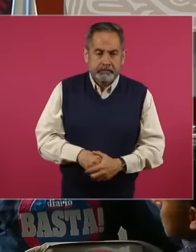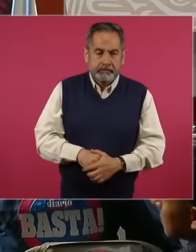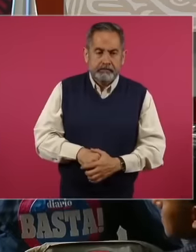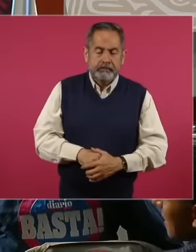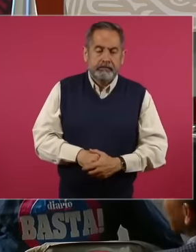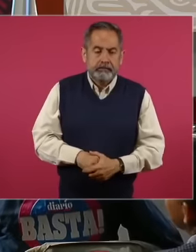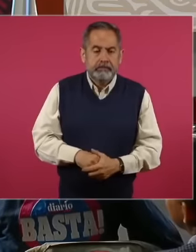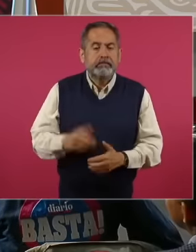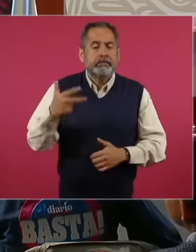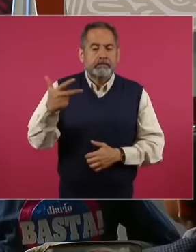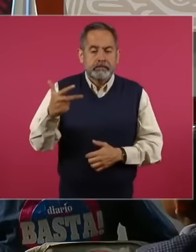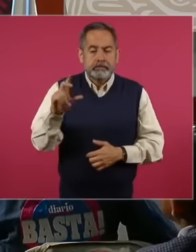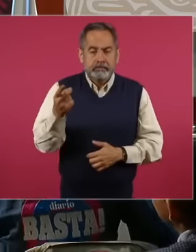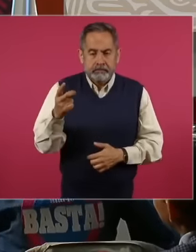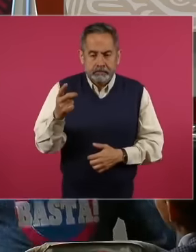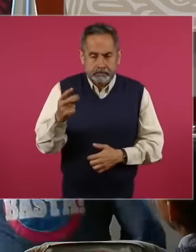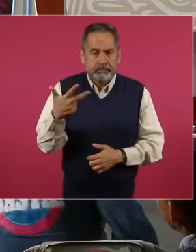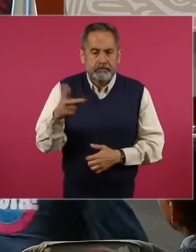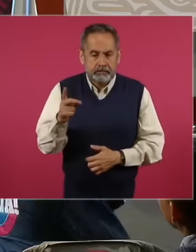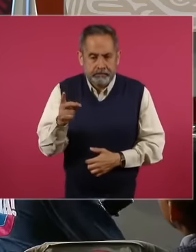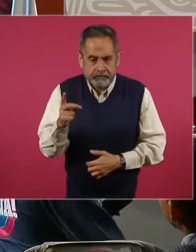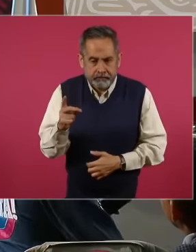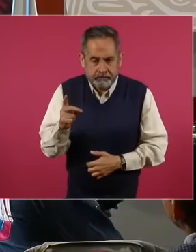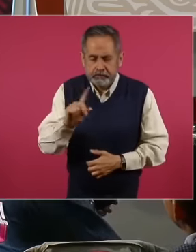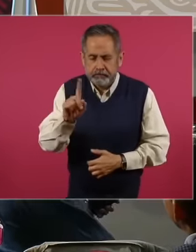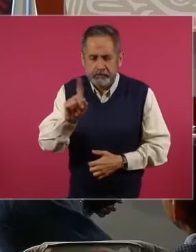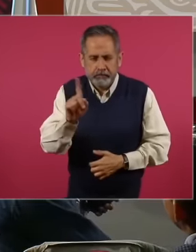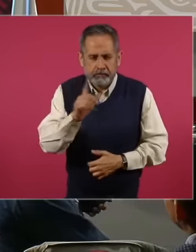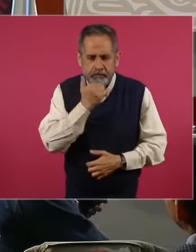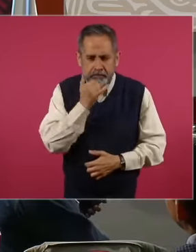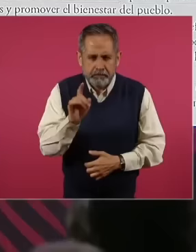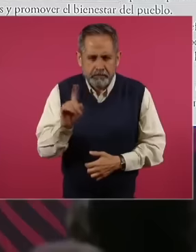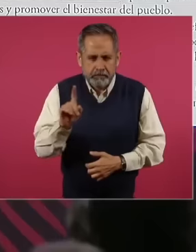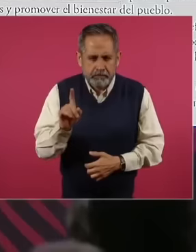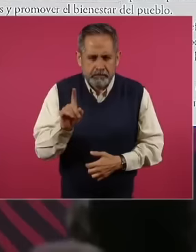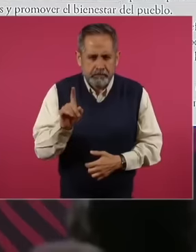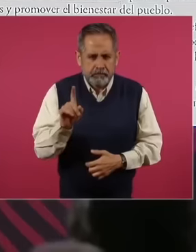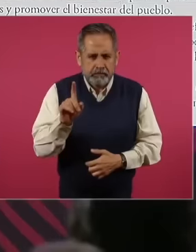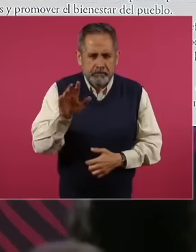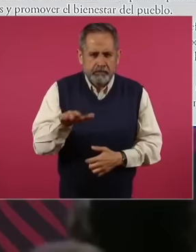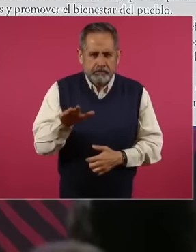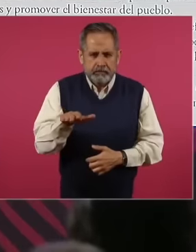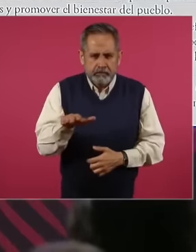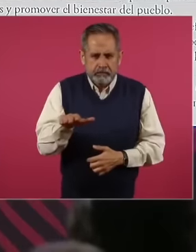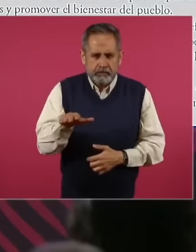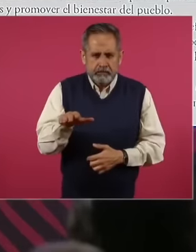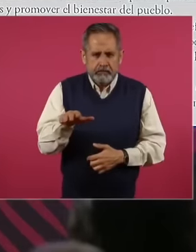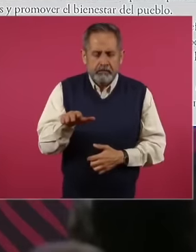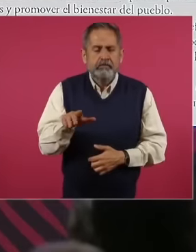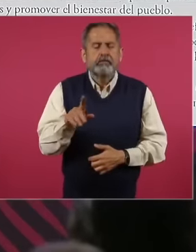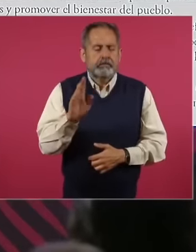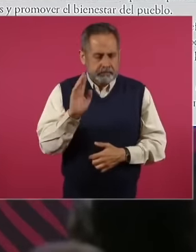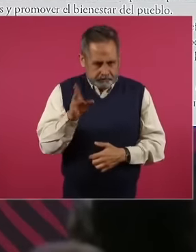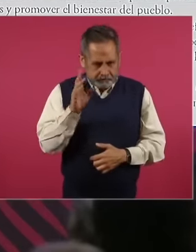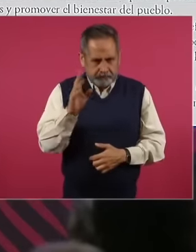on December 8, no, no, no. once the electoral fraud of